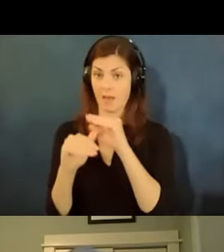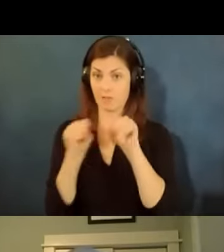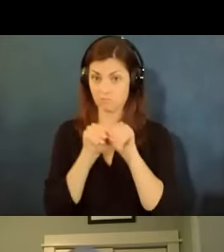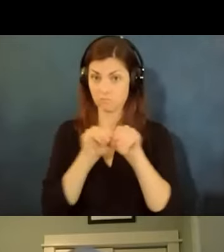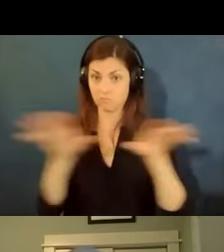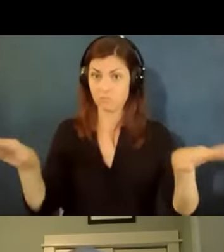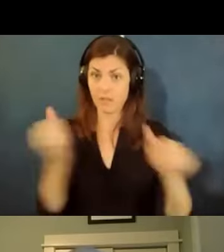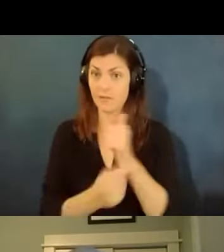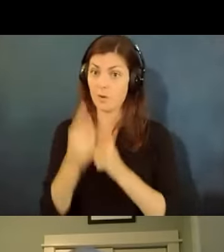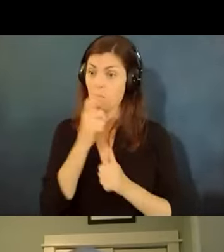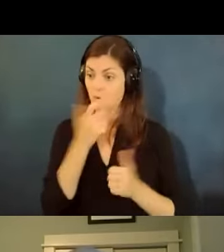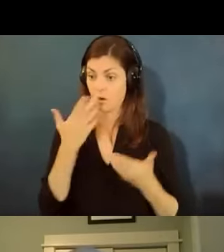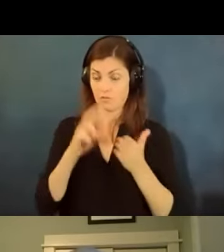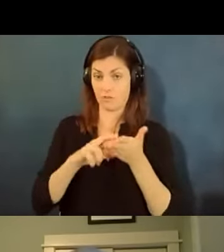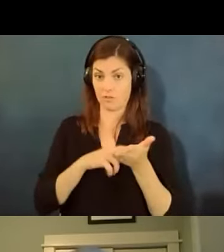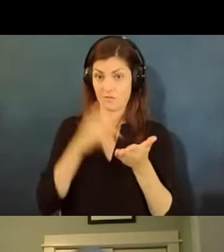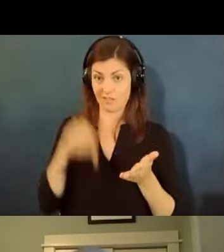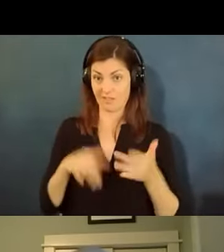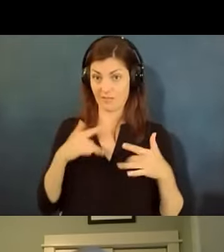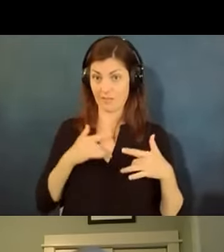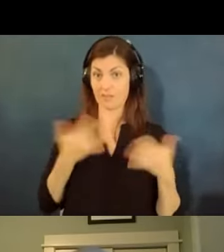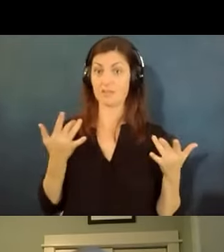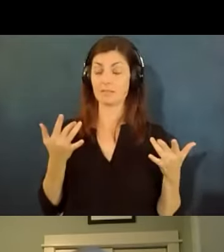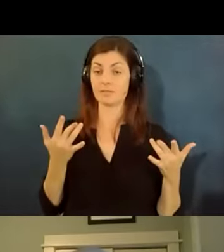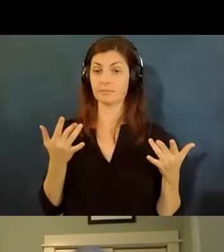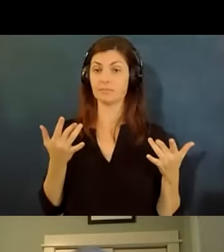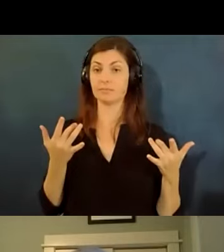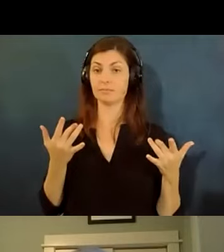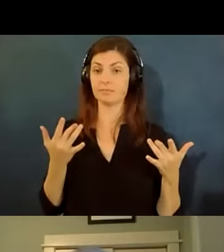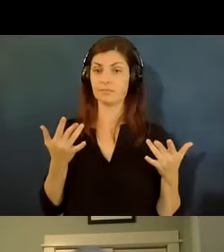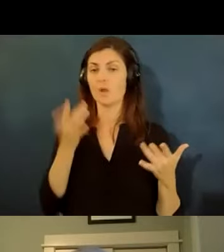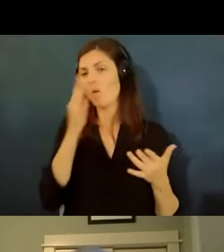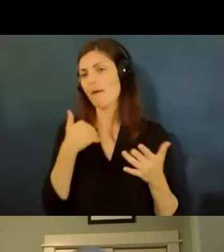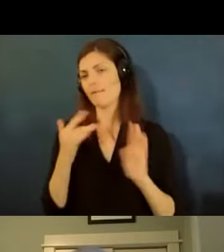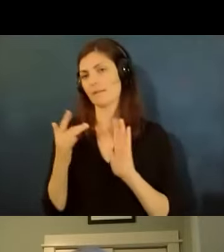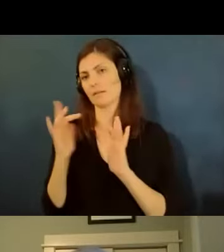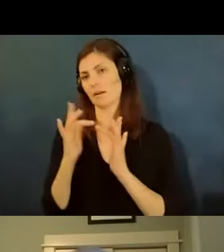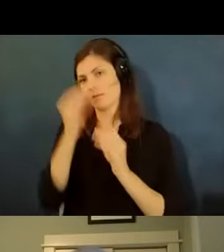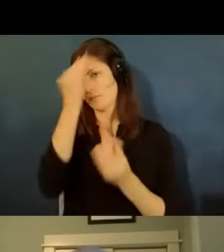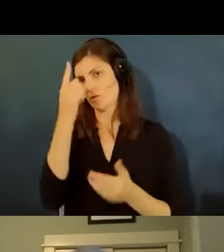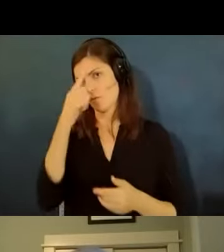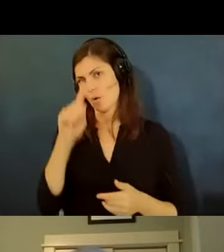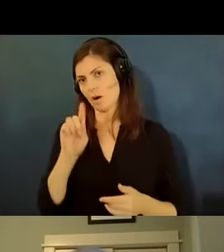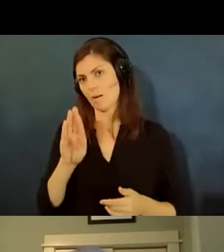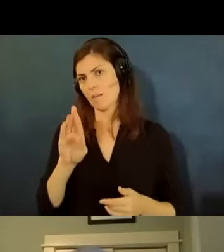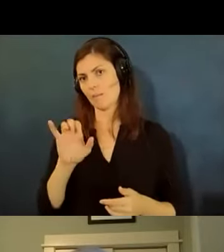for this event and um putting in contact information for brian and disability rights texas